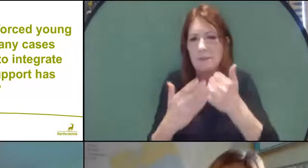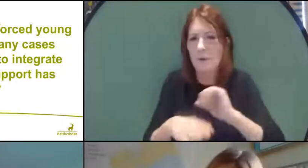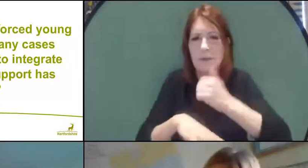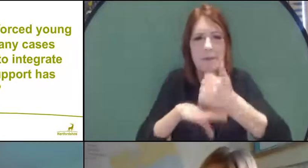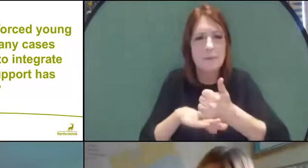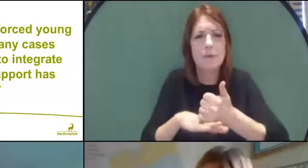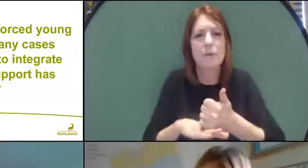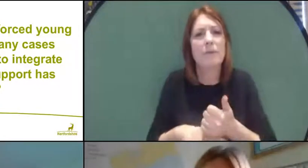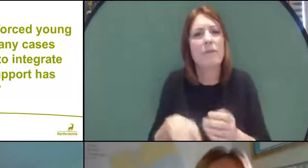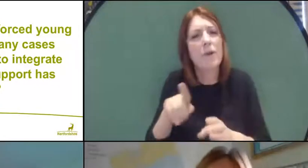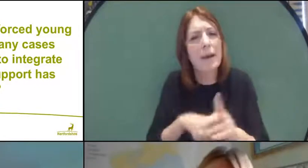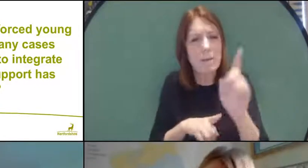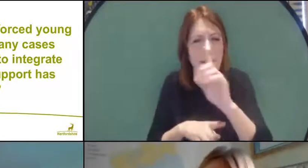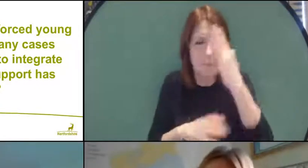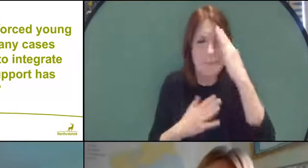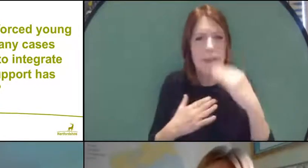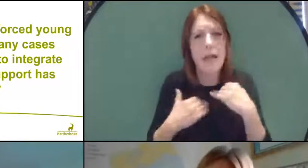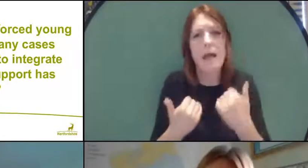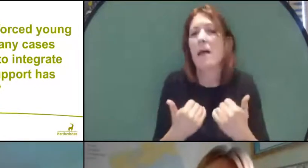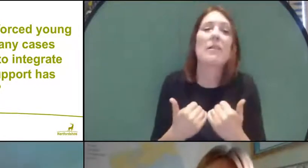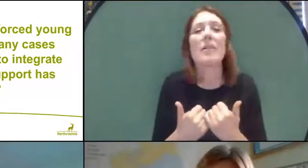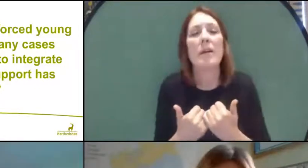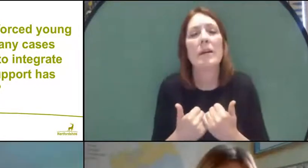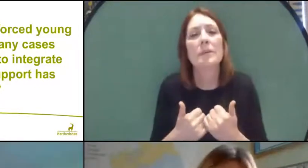The new school's of mental health and wellbeing, food schools,